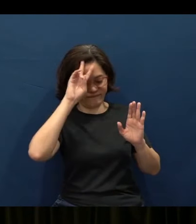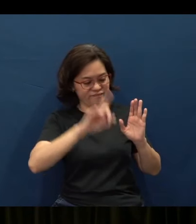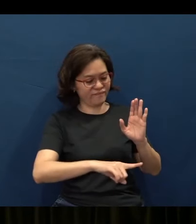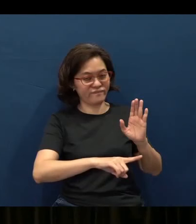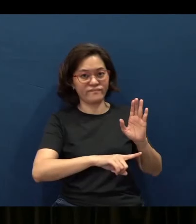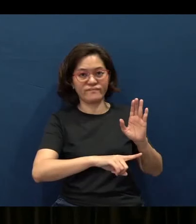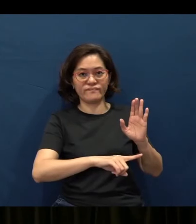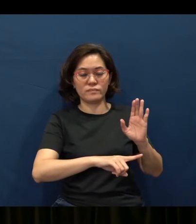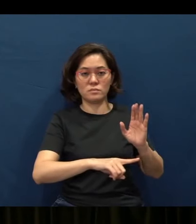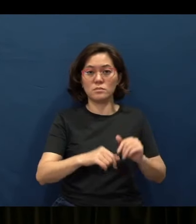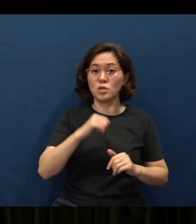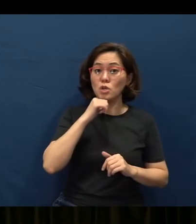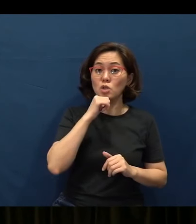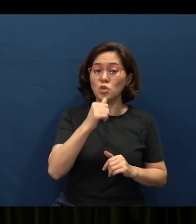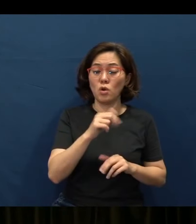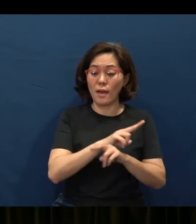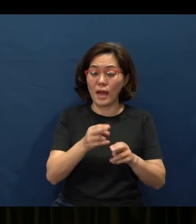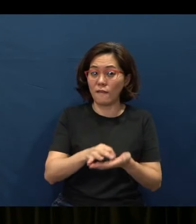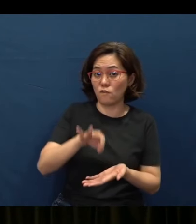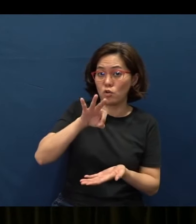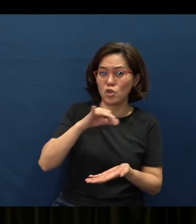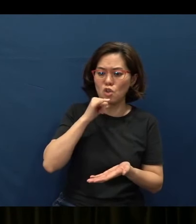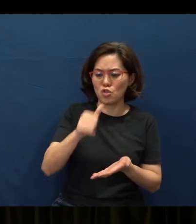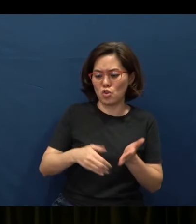So they are not the unfortunate, they are not the marginalized,